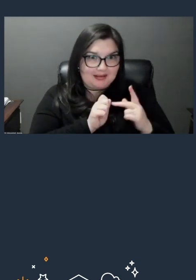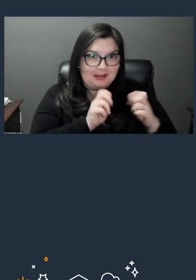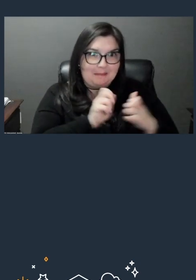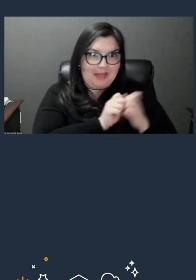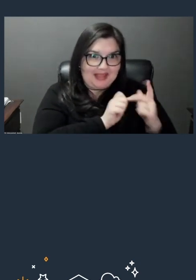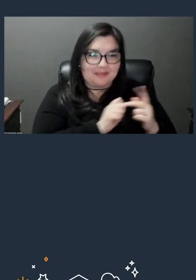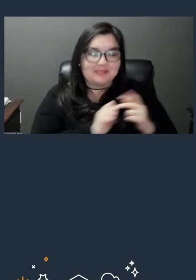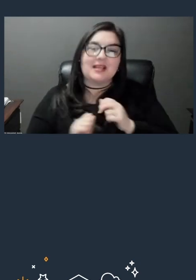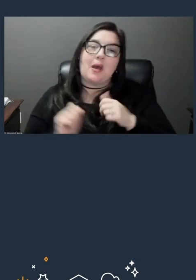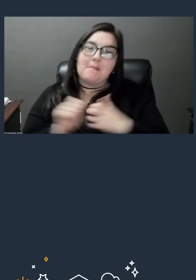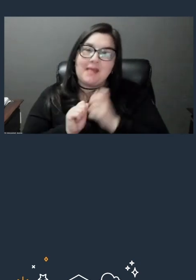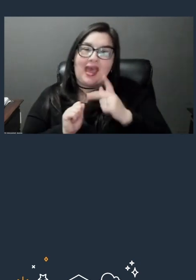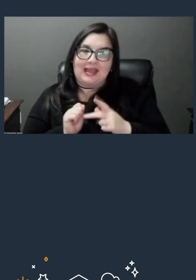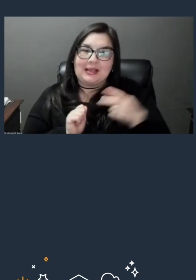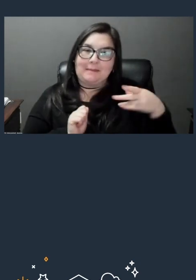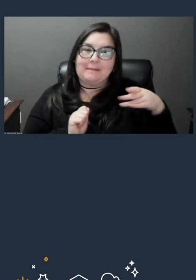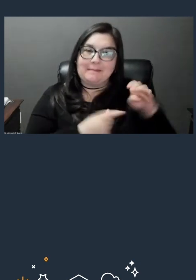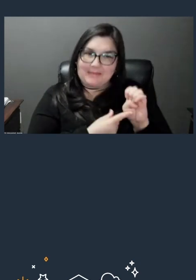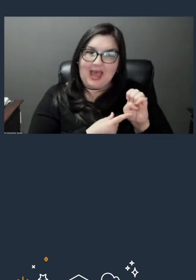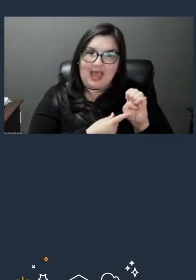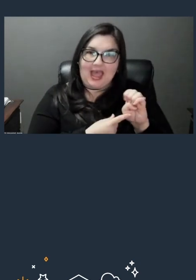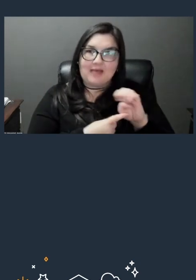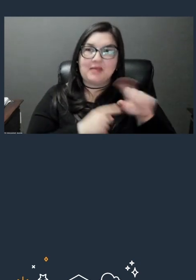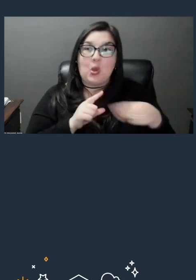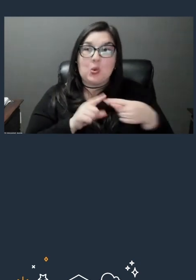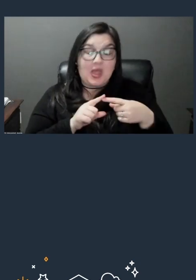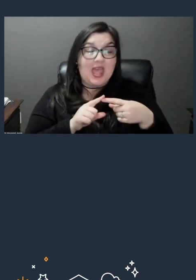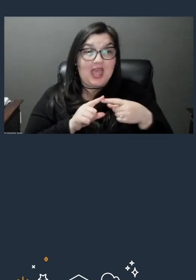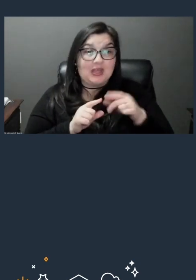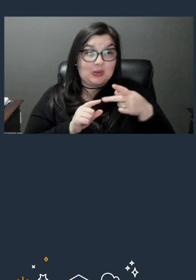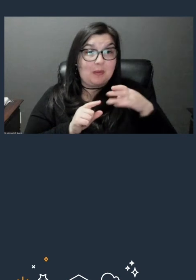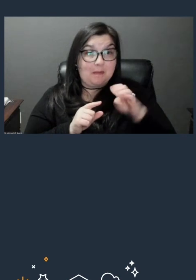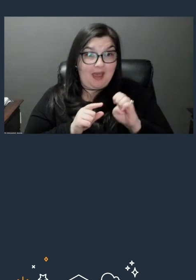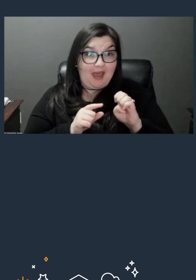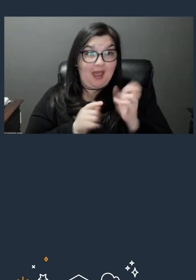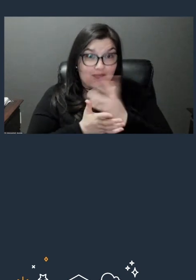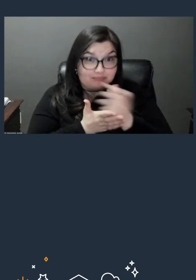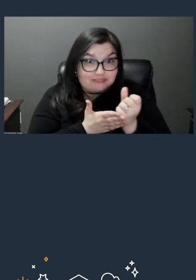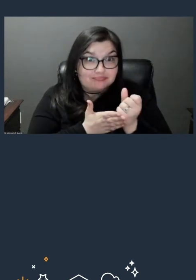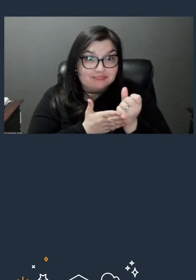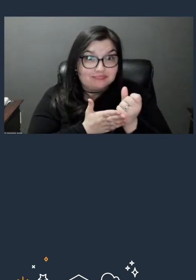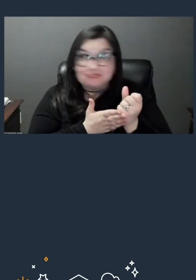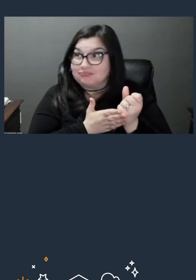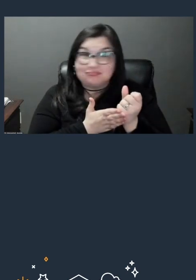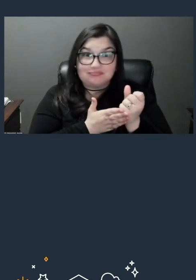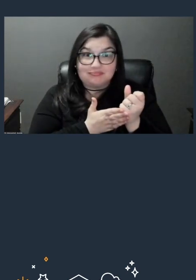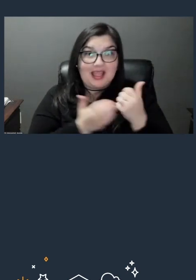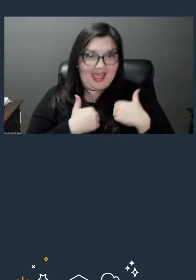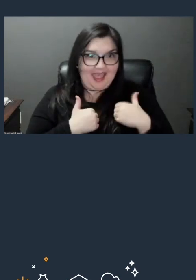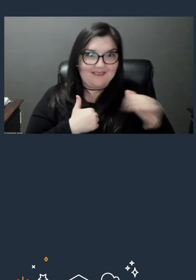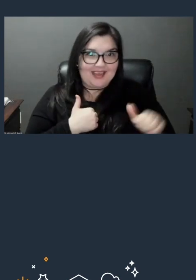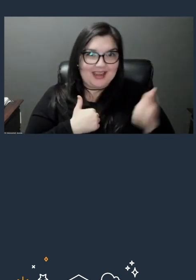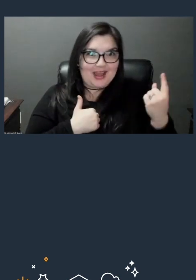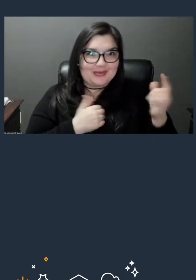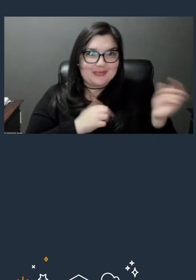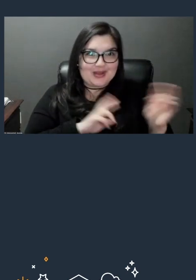backup pie is for your pie disaster recovery when you run out of dessert, that's a disaster. That's a total disaster. - Total disaster.